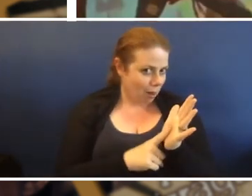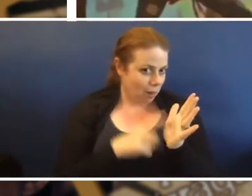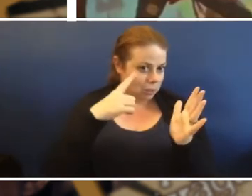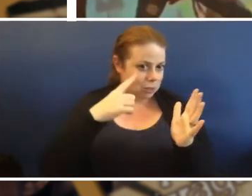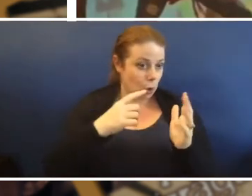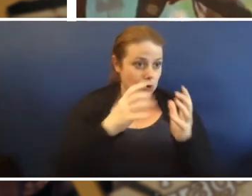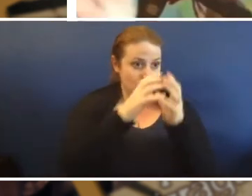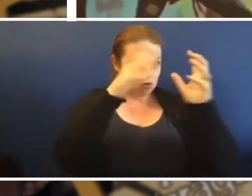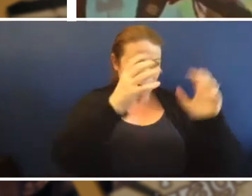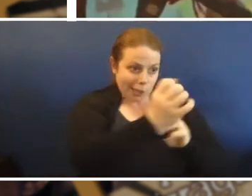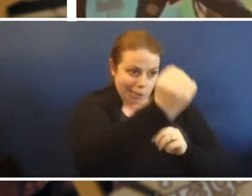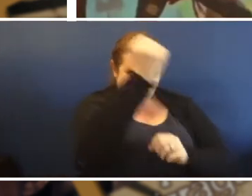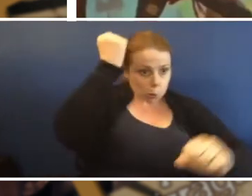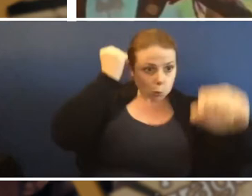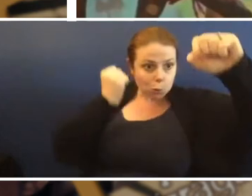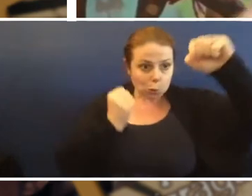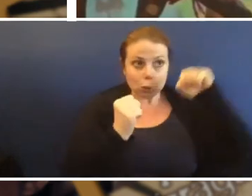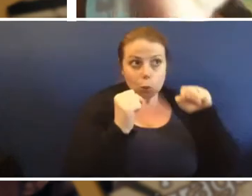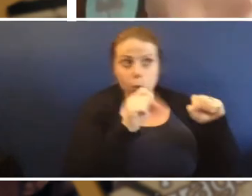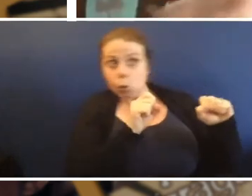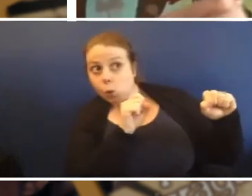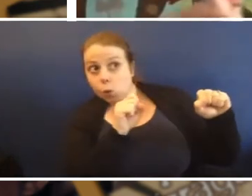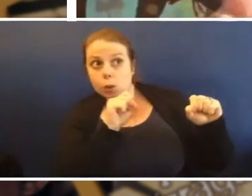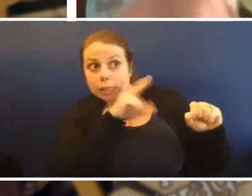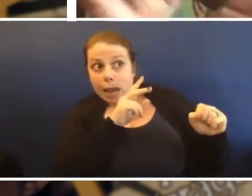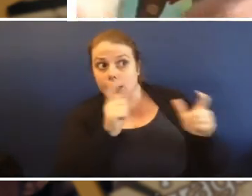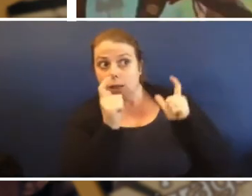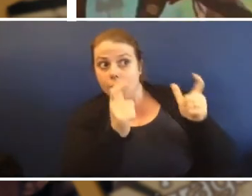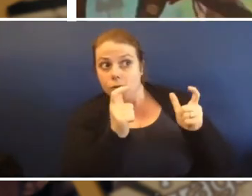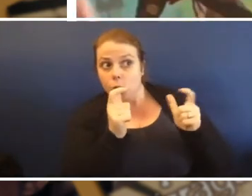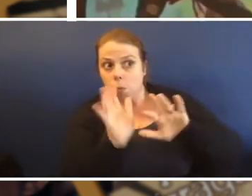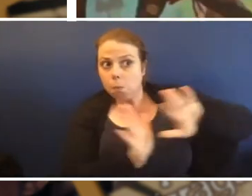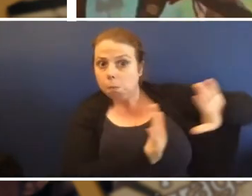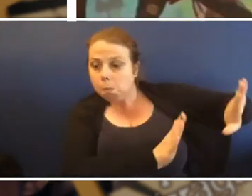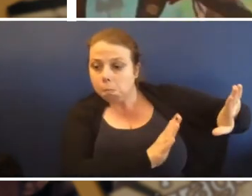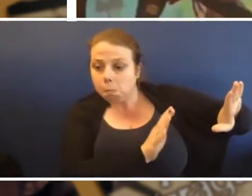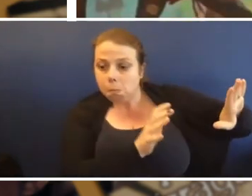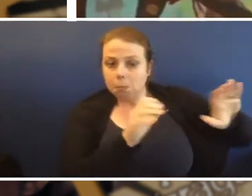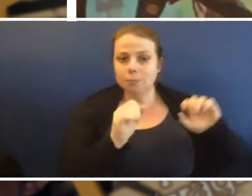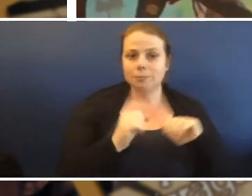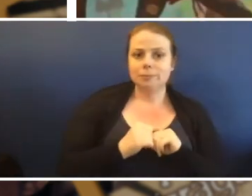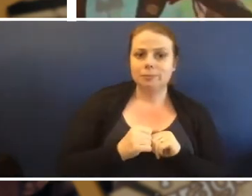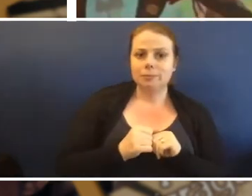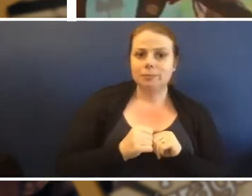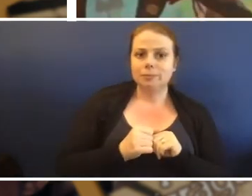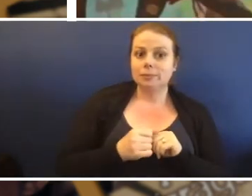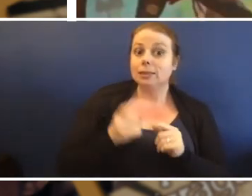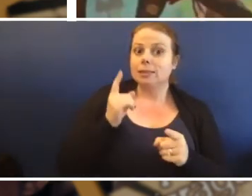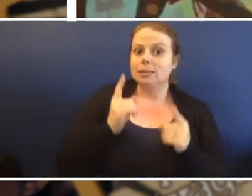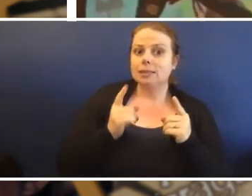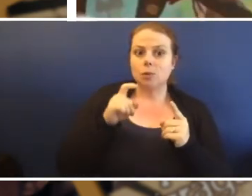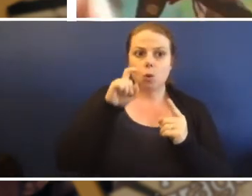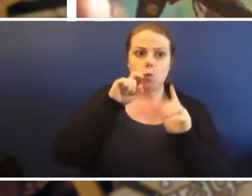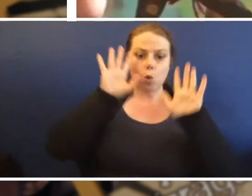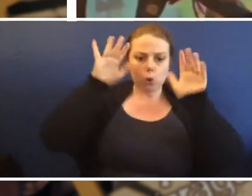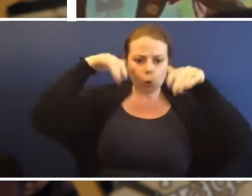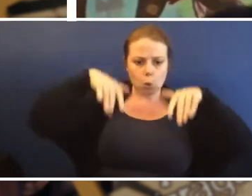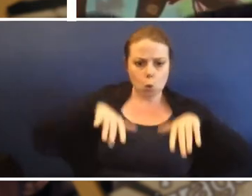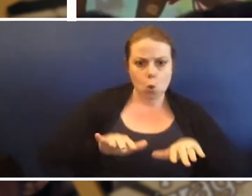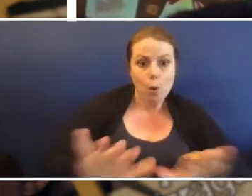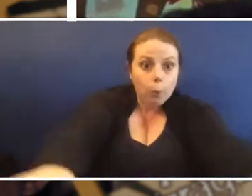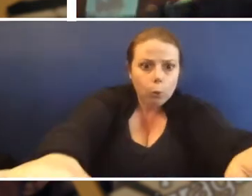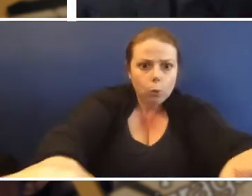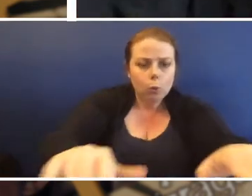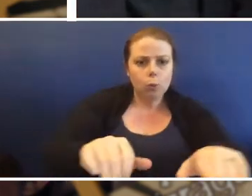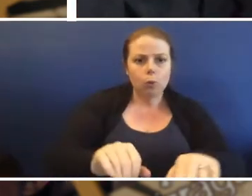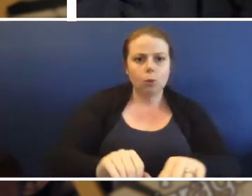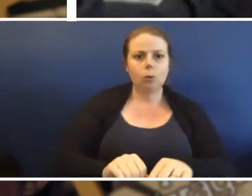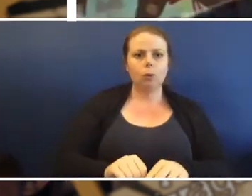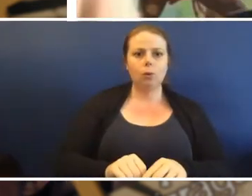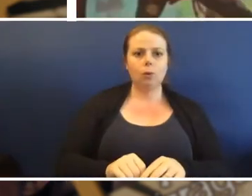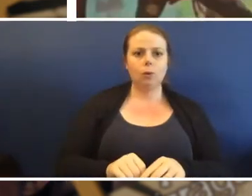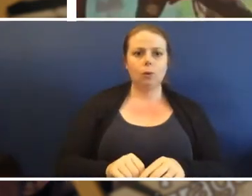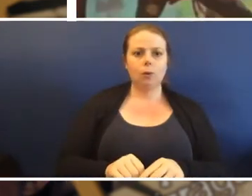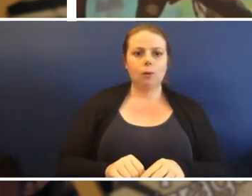So I'm swinging over to this tree and I'm dodging the snake and that snake. Sometimes when the tide rushes out,